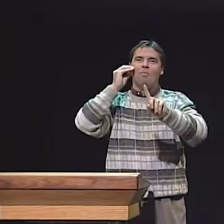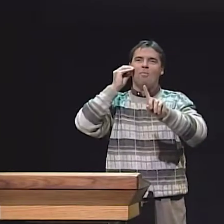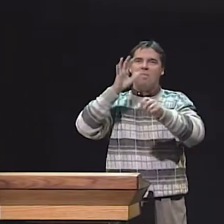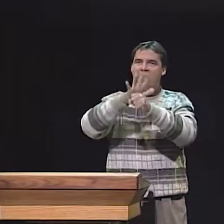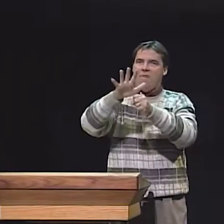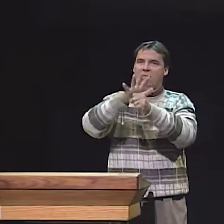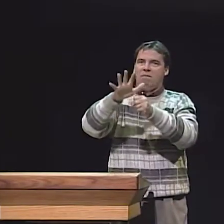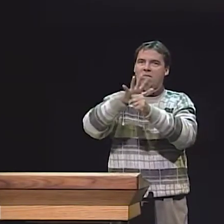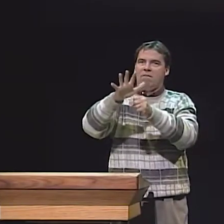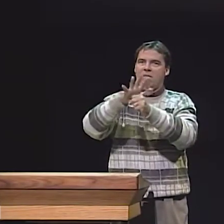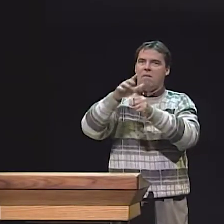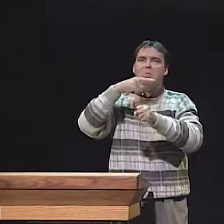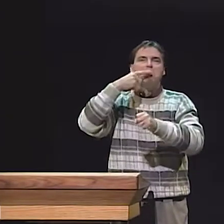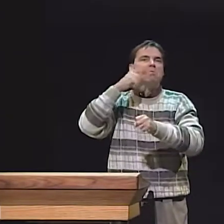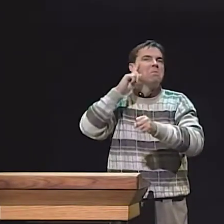24 CATEGORIES AND FEATURES TOGETHER.